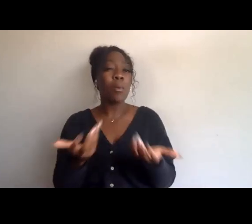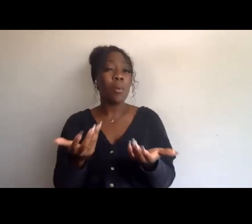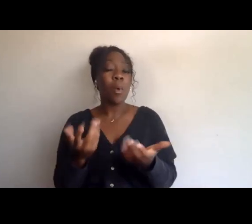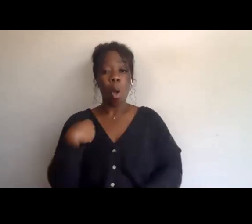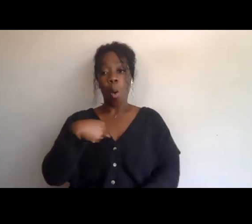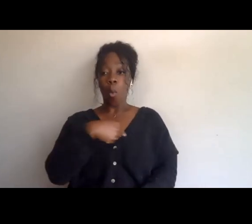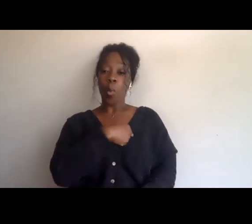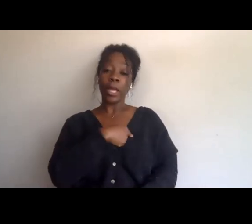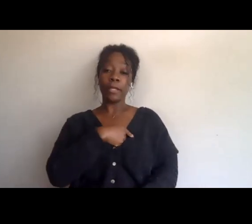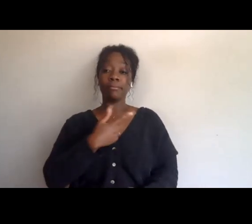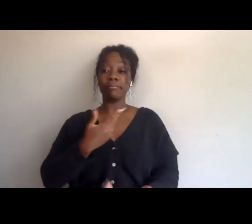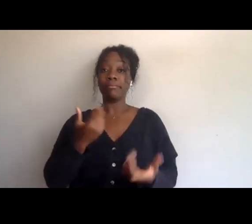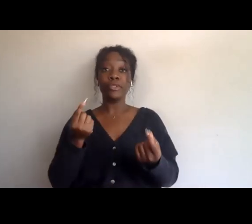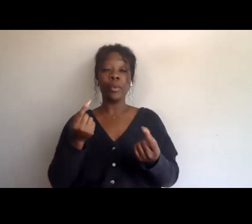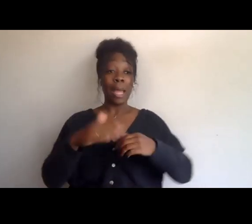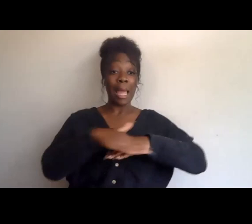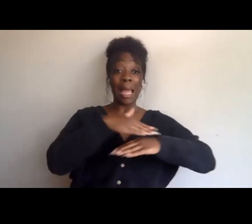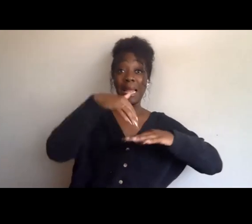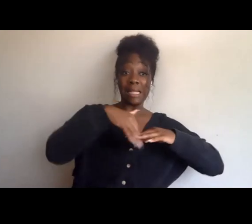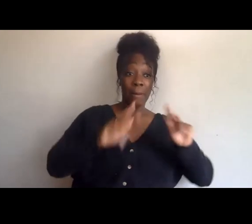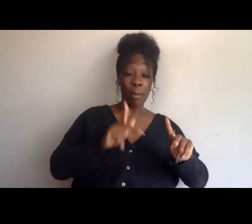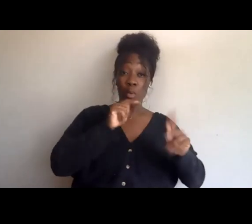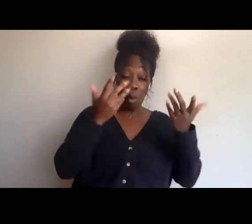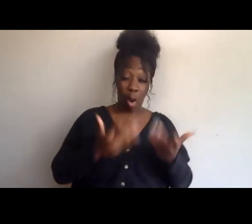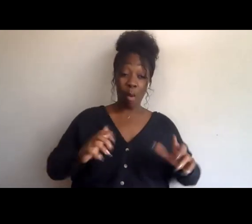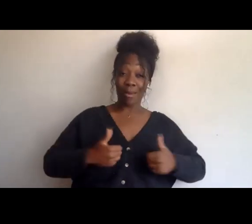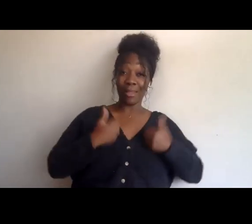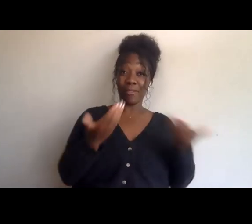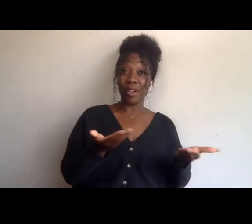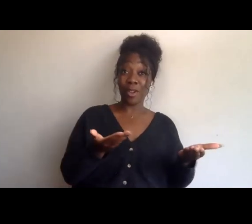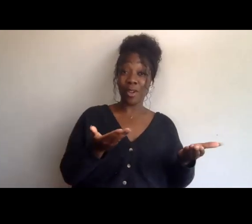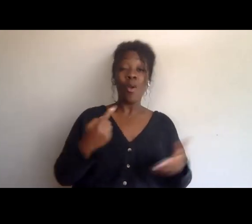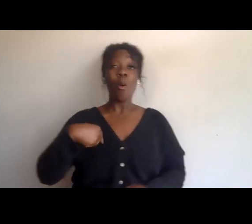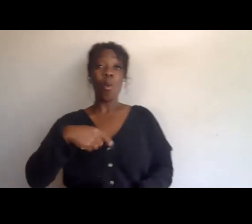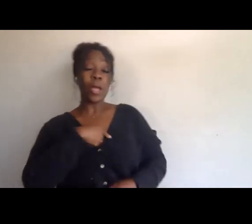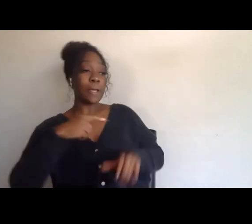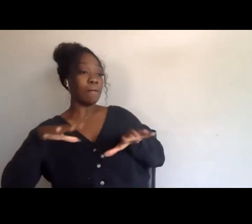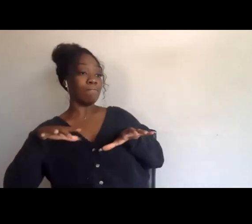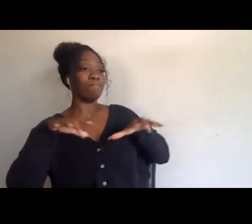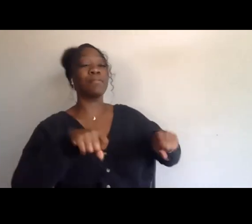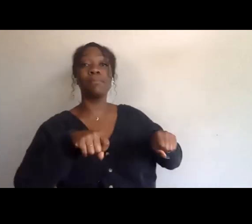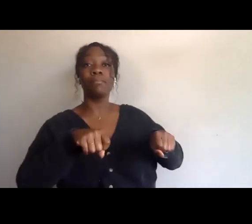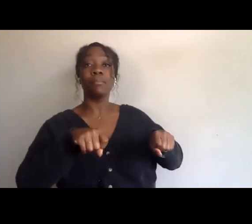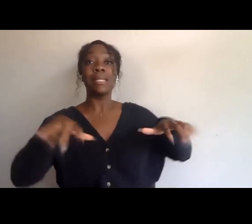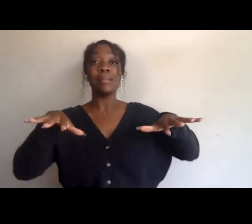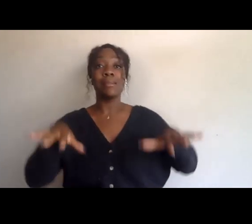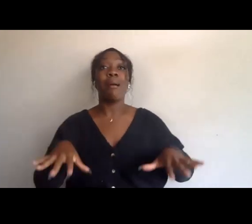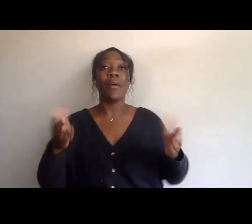of the Indigenous peoples who are already living here, so we settled on Indigenous land and so did Israel, right?